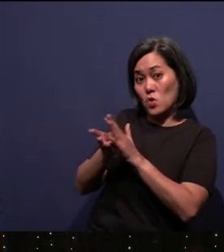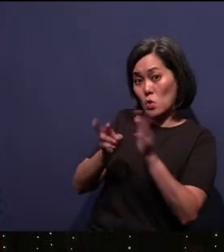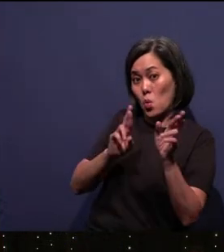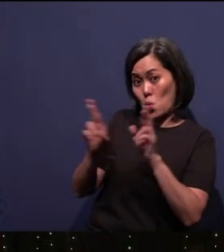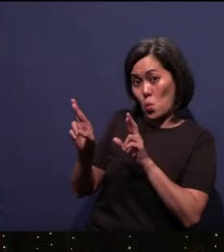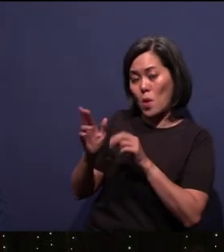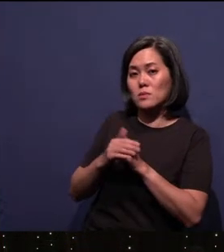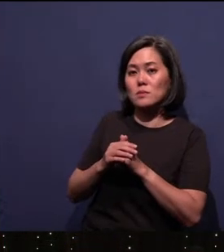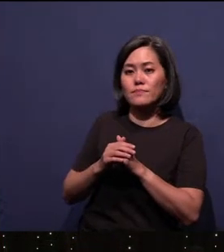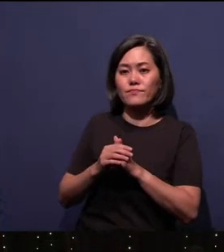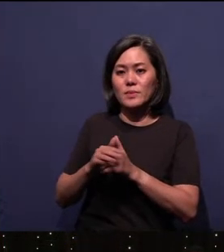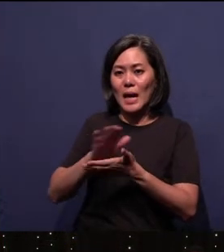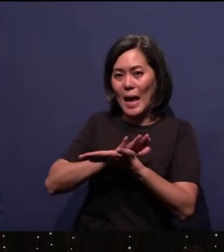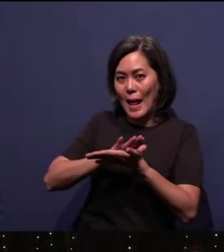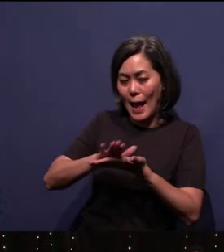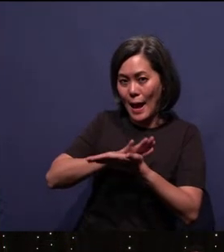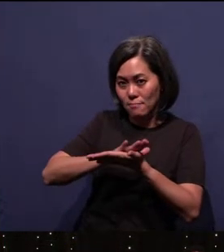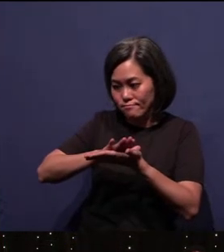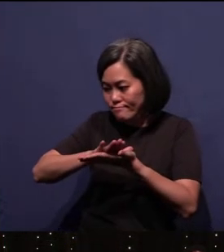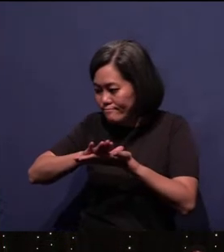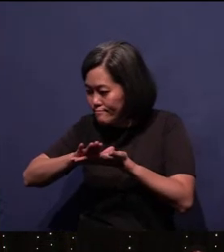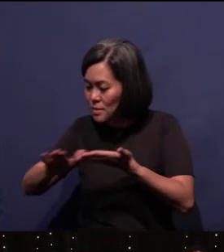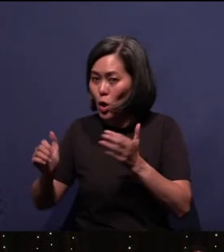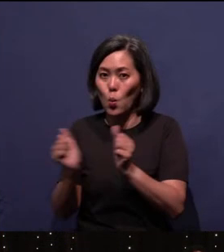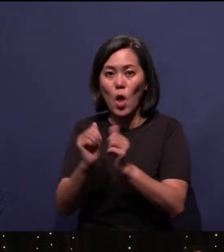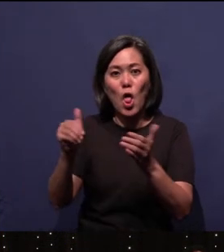It's been nicely cleaned up with our new cameras, ta-da!